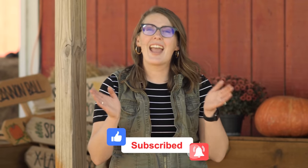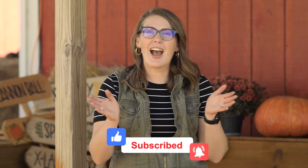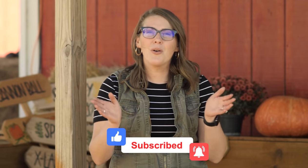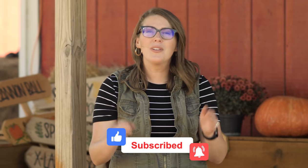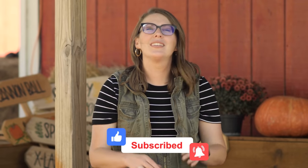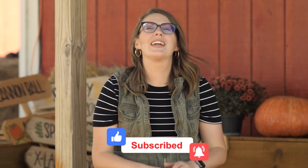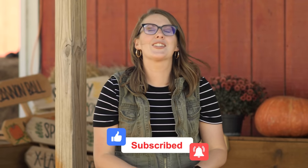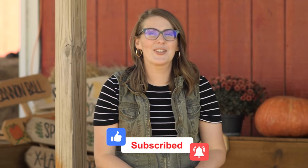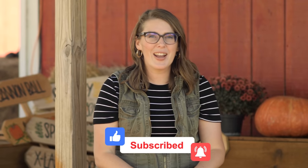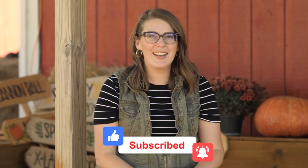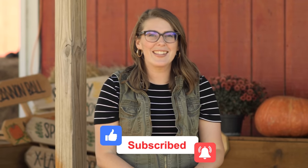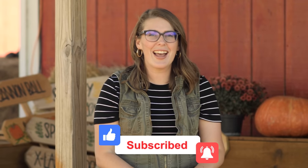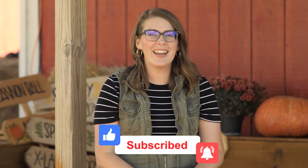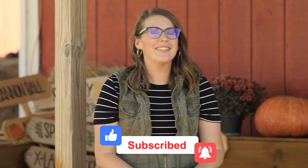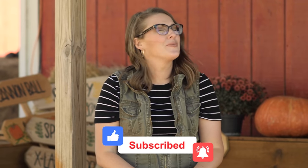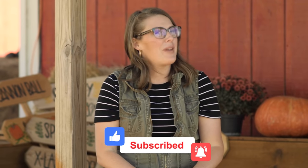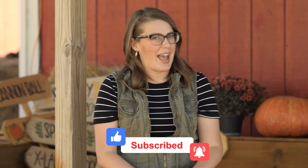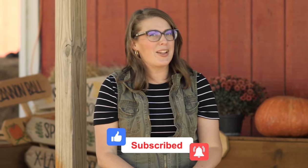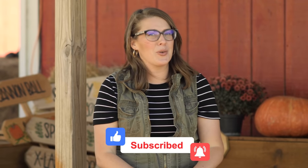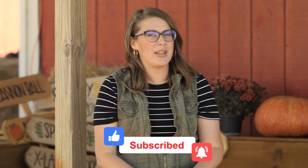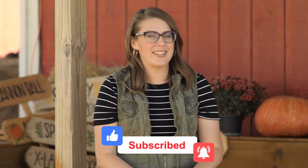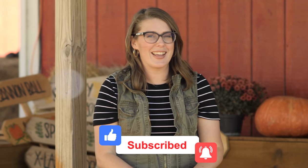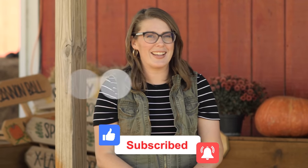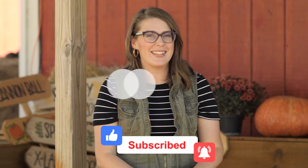Now let's learn how to sign Halloween signs.